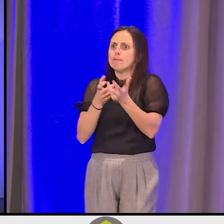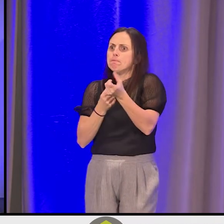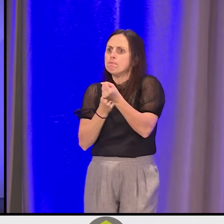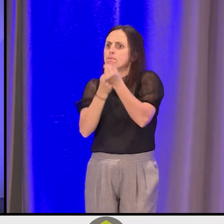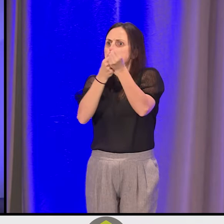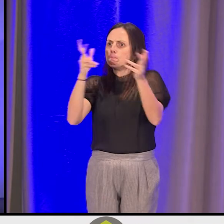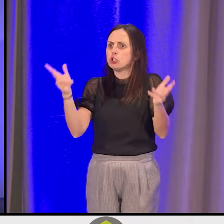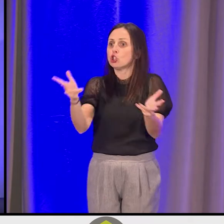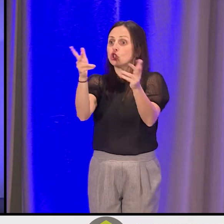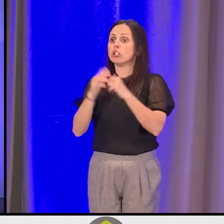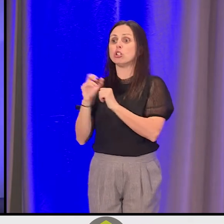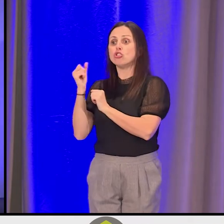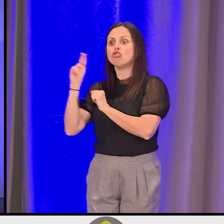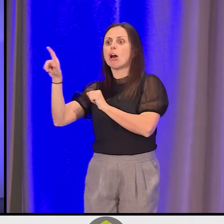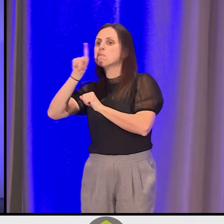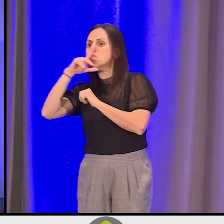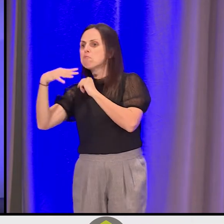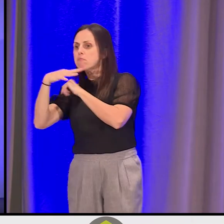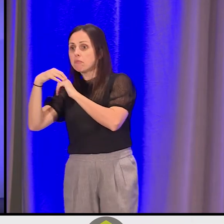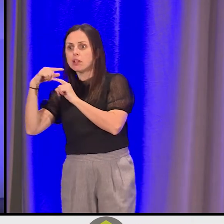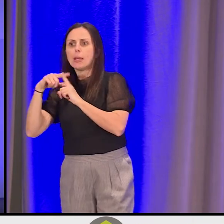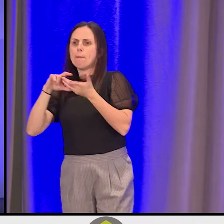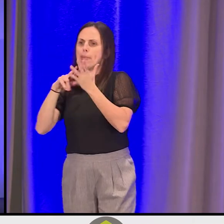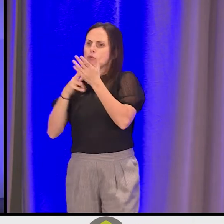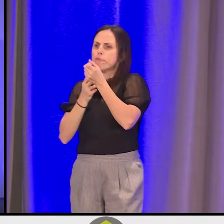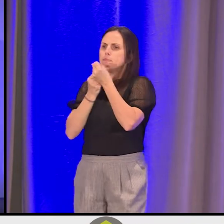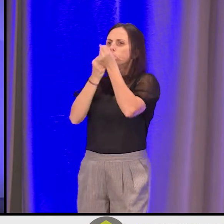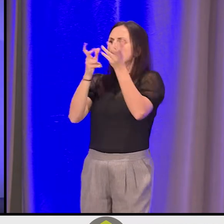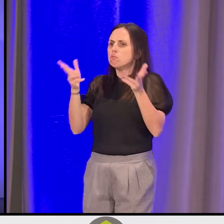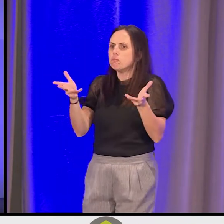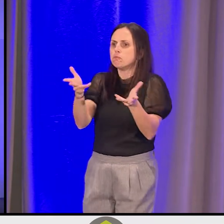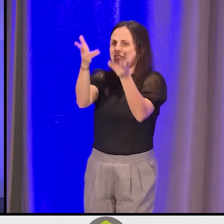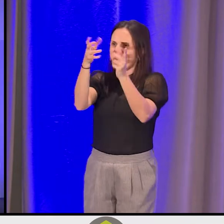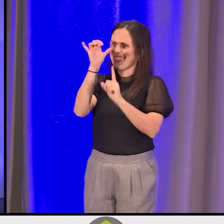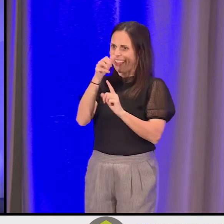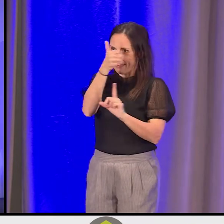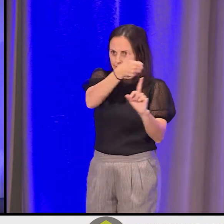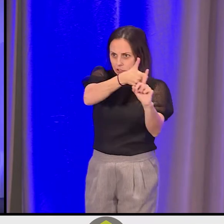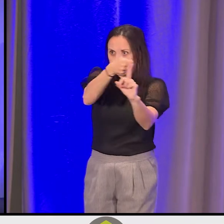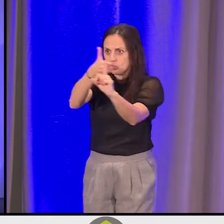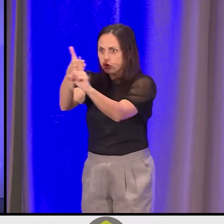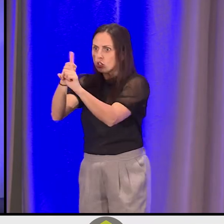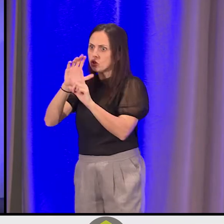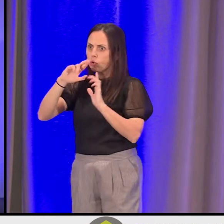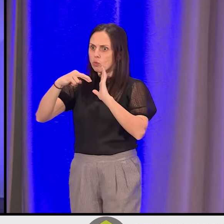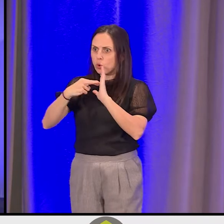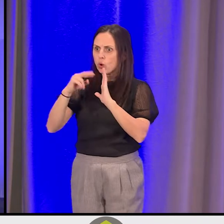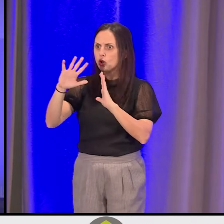Sean says [Indigenous language],we push up against. And that's what each of you have done in your roles and your networks,